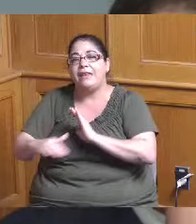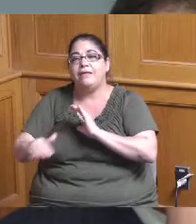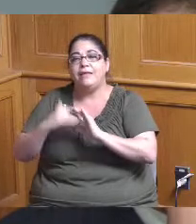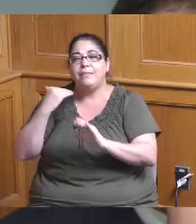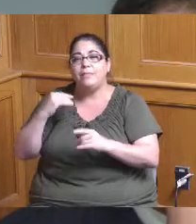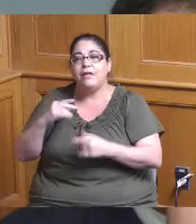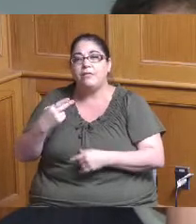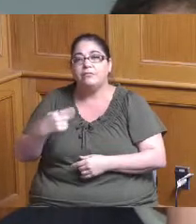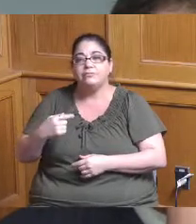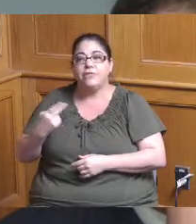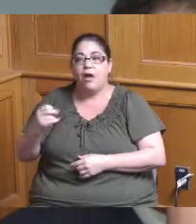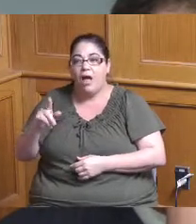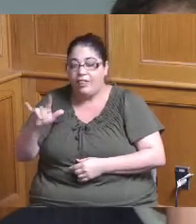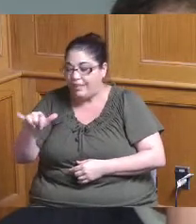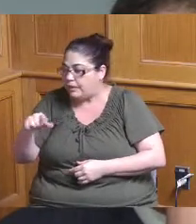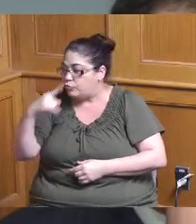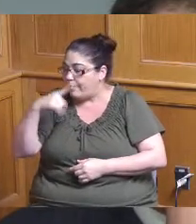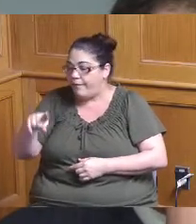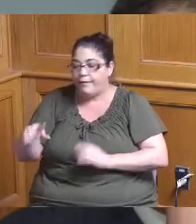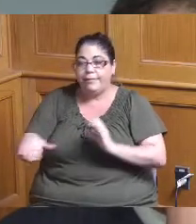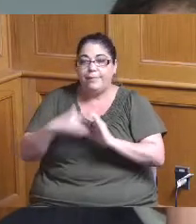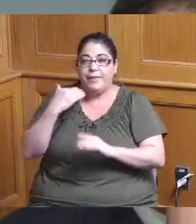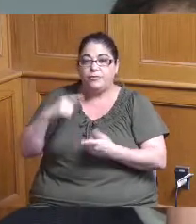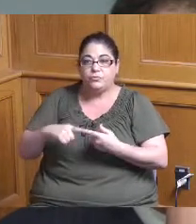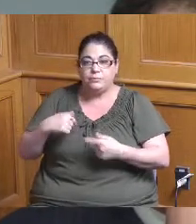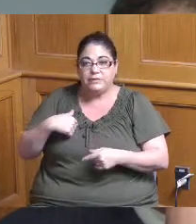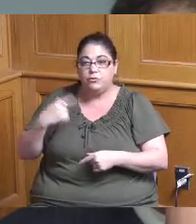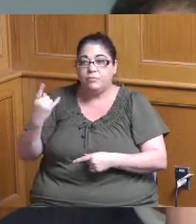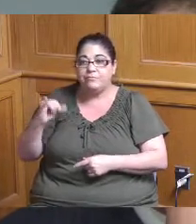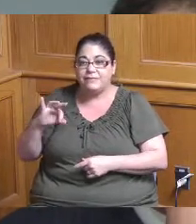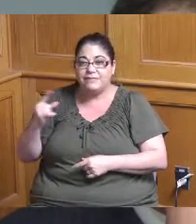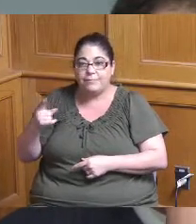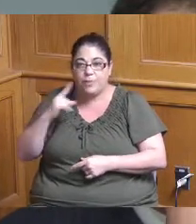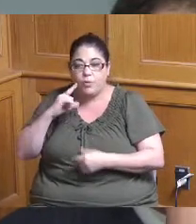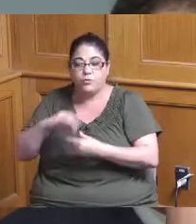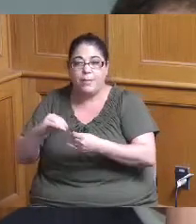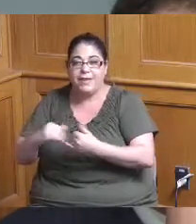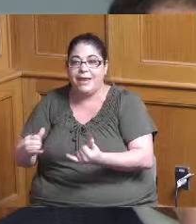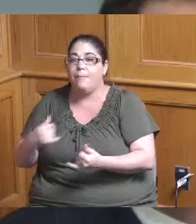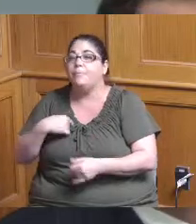want to do it unless you have something you wanted to comment on now about just trying to get a sense